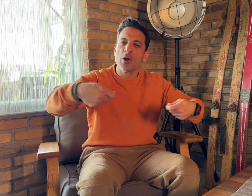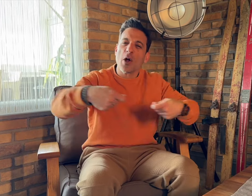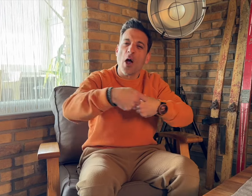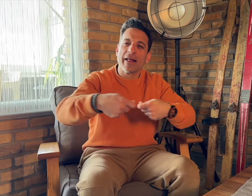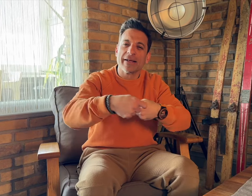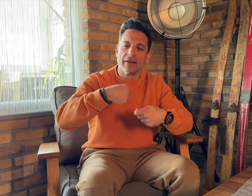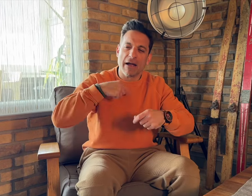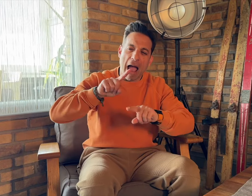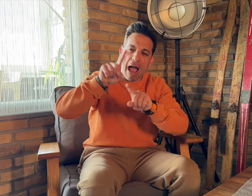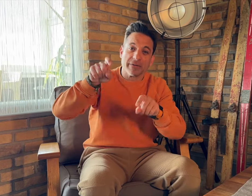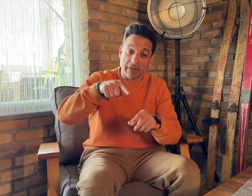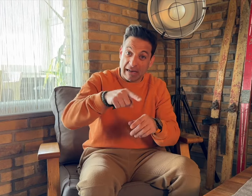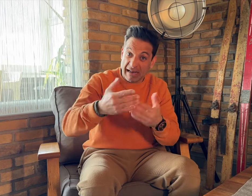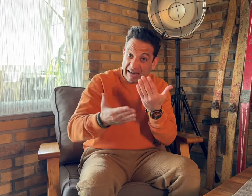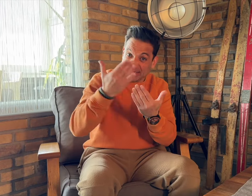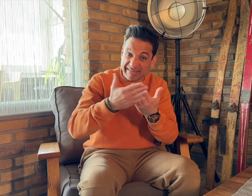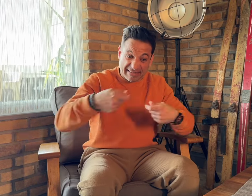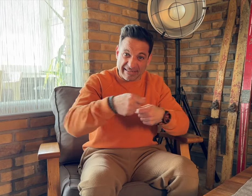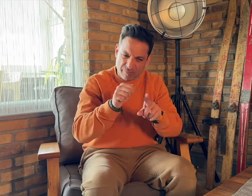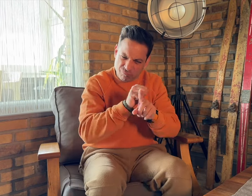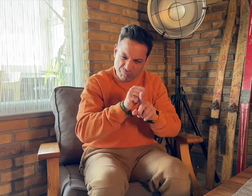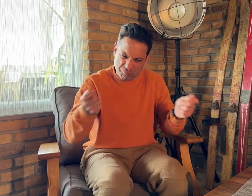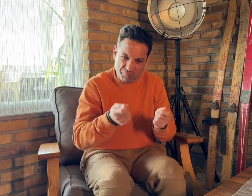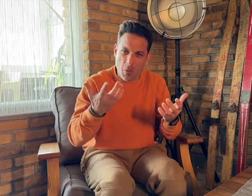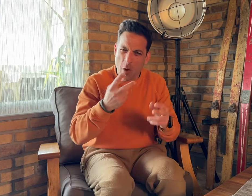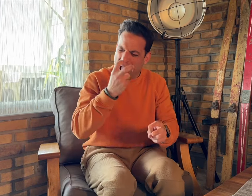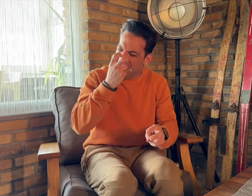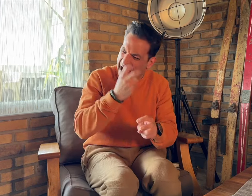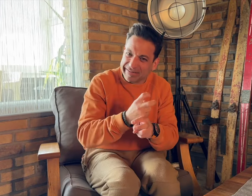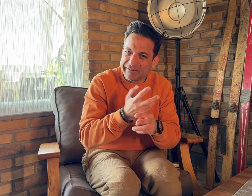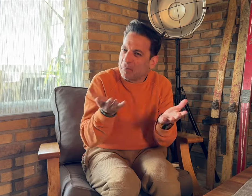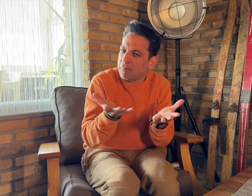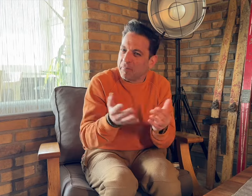[Memnos]: I asked them if it was easy or hard to train for the curling matches.